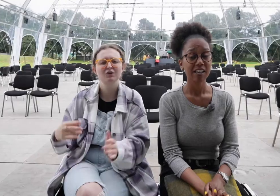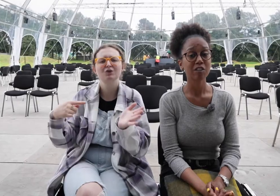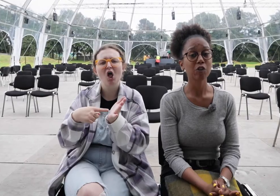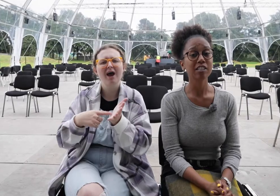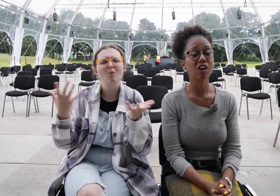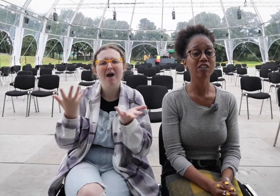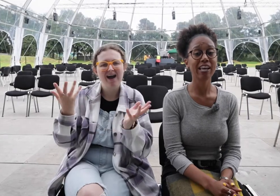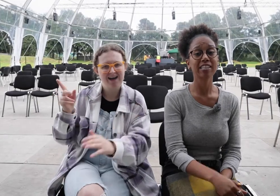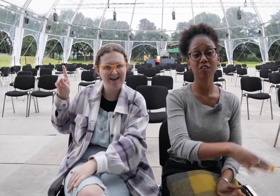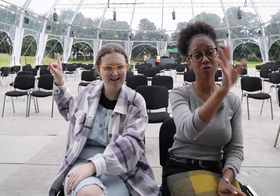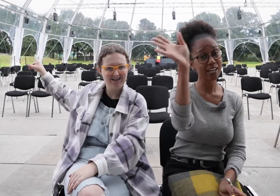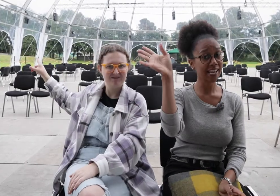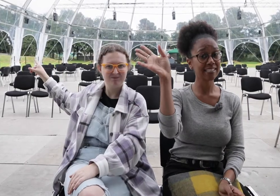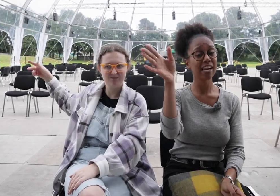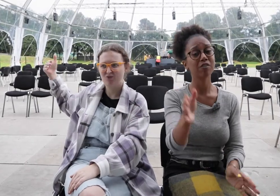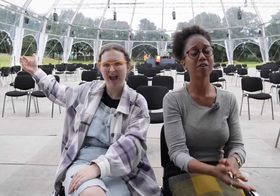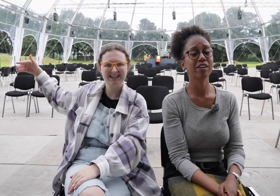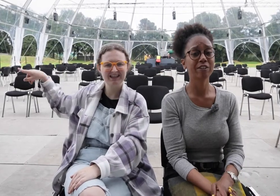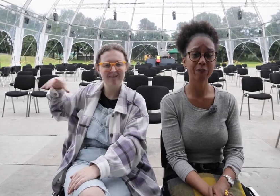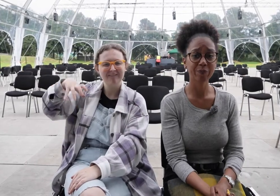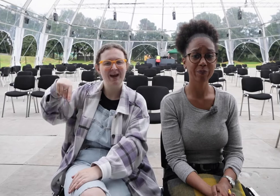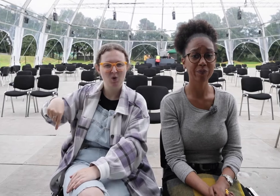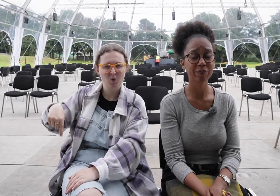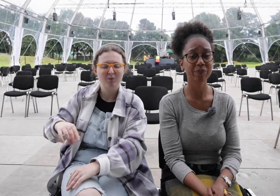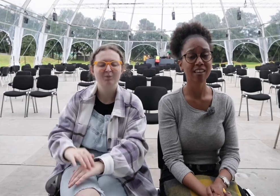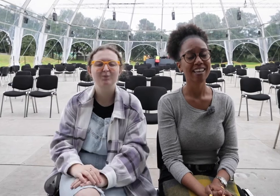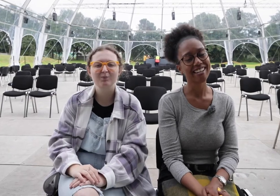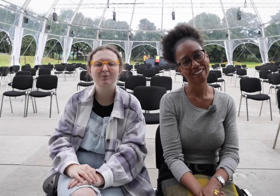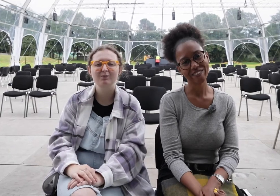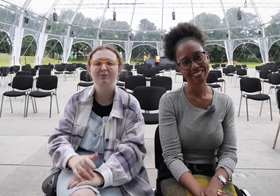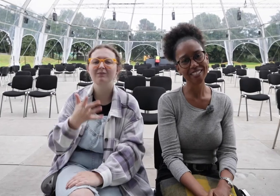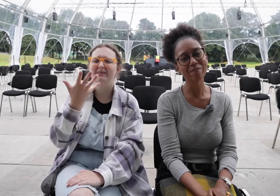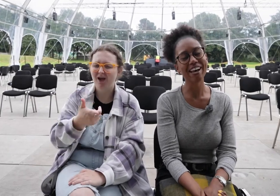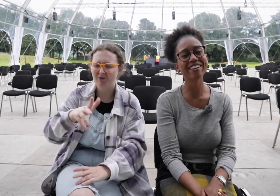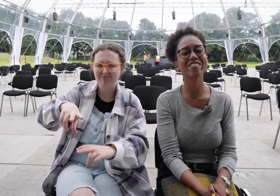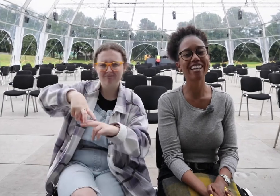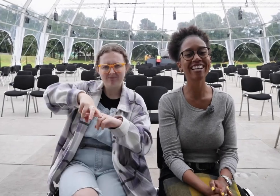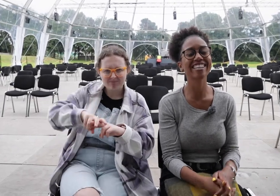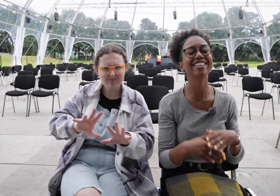The toilets are located on the right hand side of our venue. Now sit back relax and